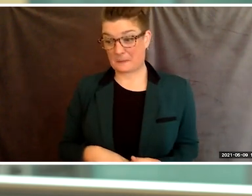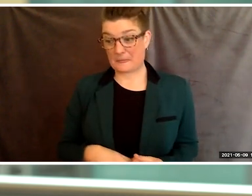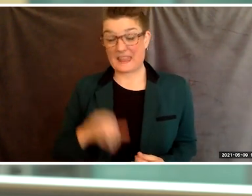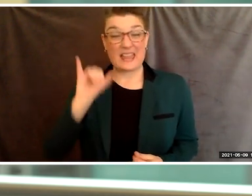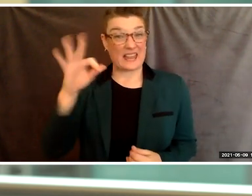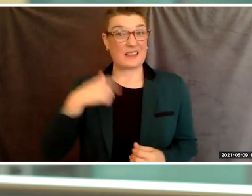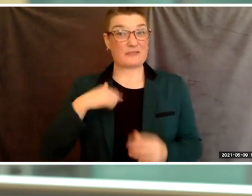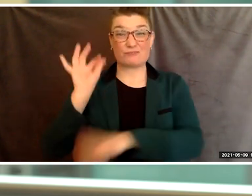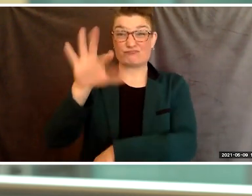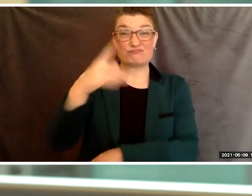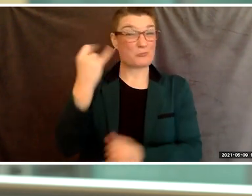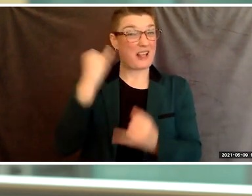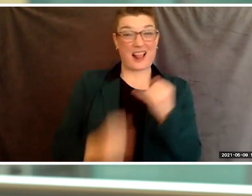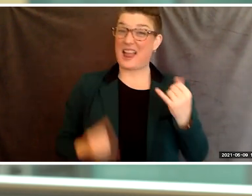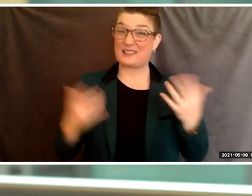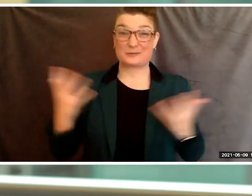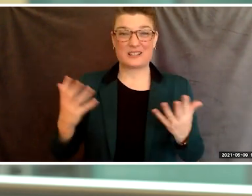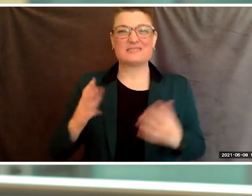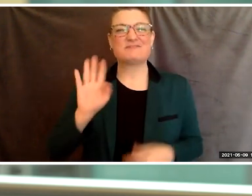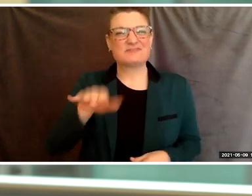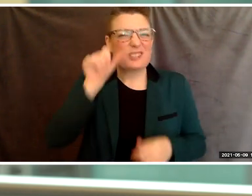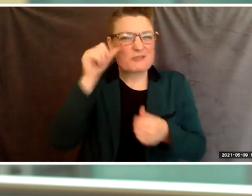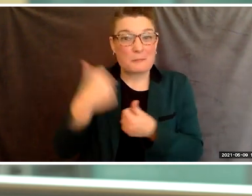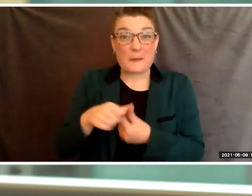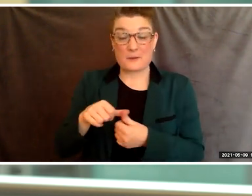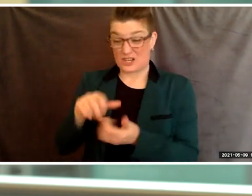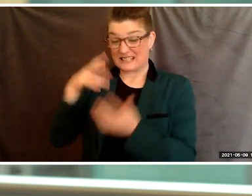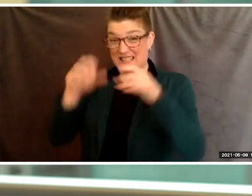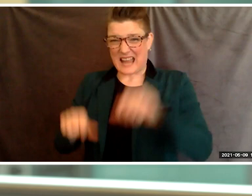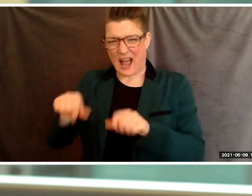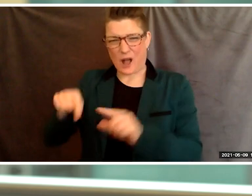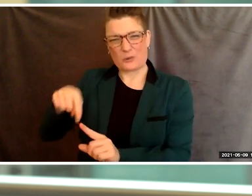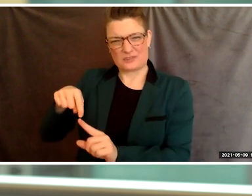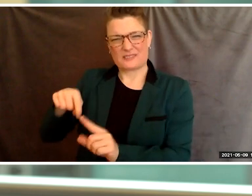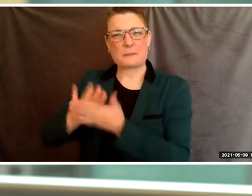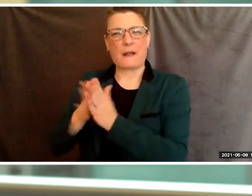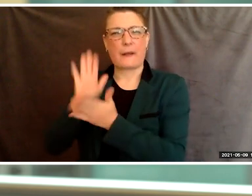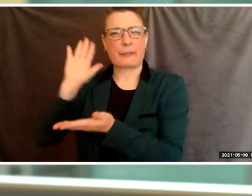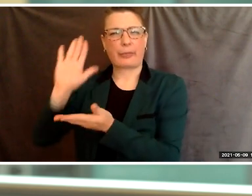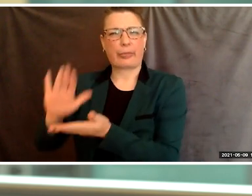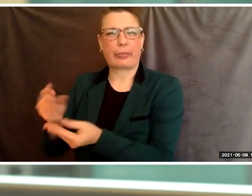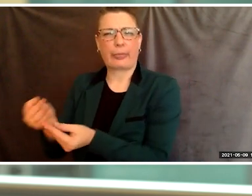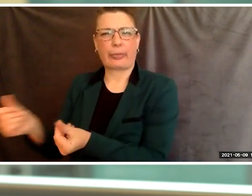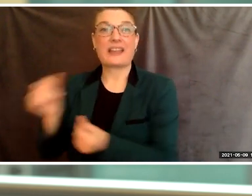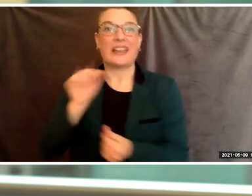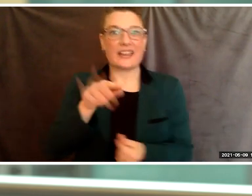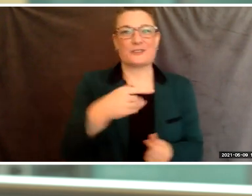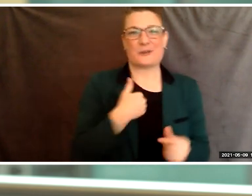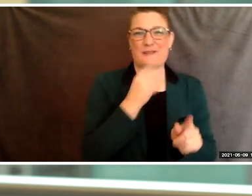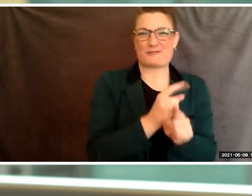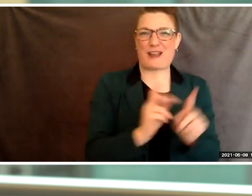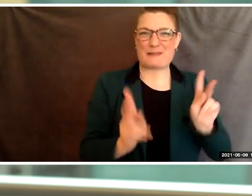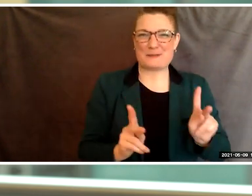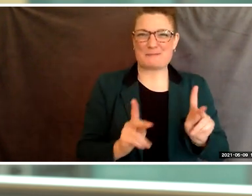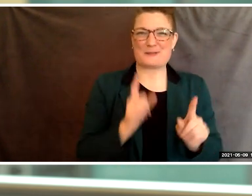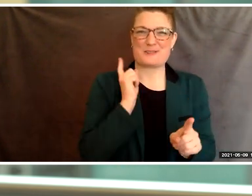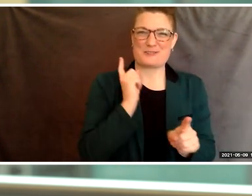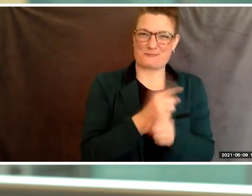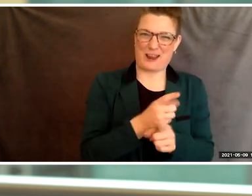please remember how much weaker doubt is when you have the right people and the right place to stand with you. Thank you, and congratulations,